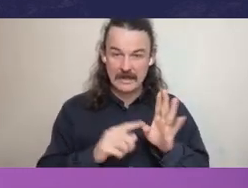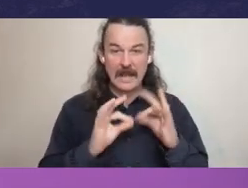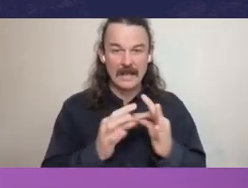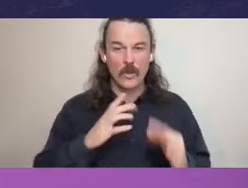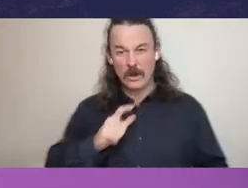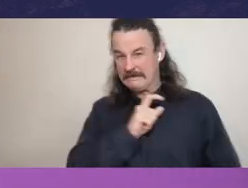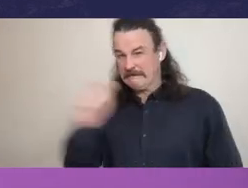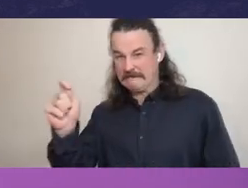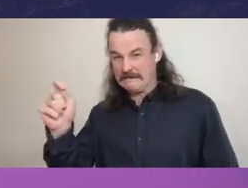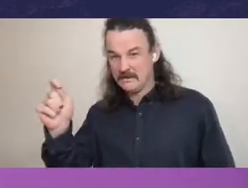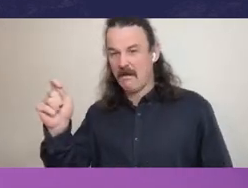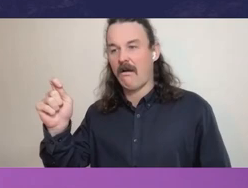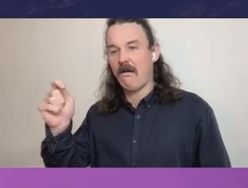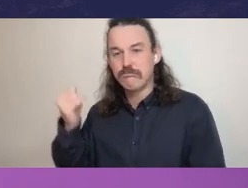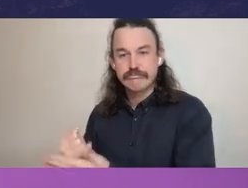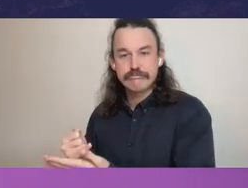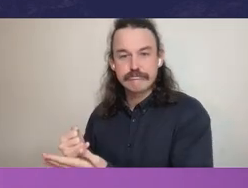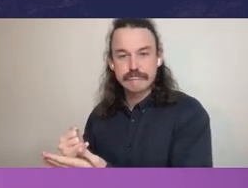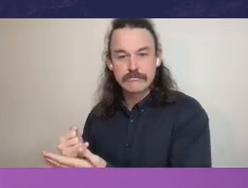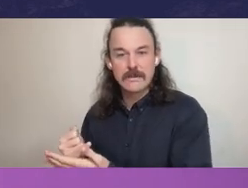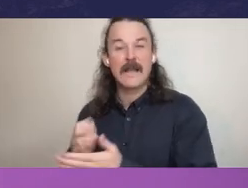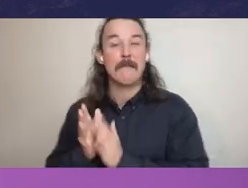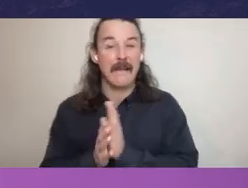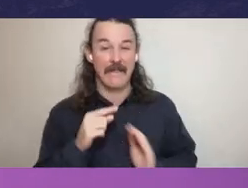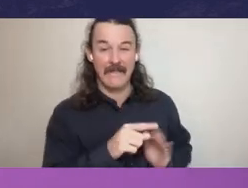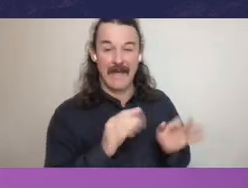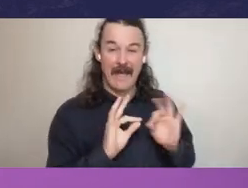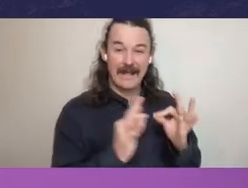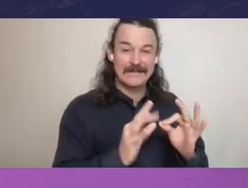that those agencies were not performing useful, effective purposes.